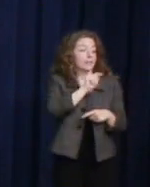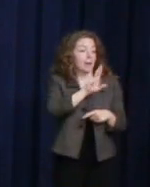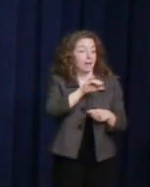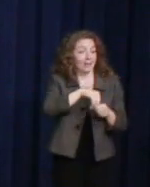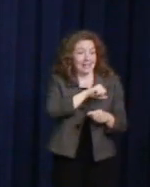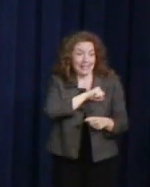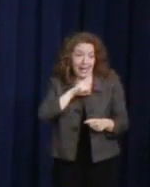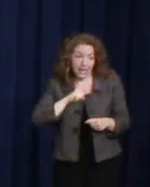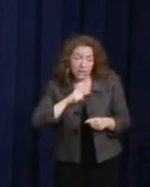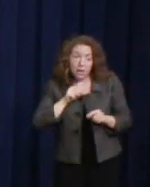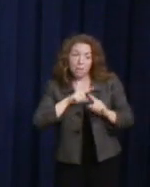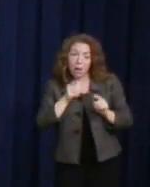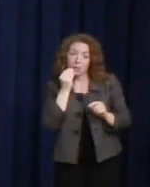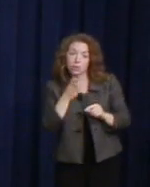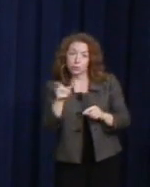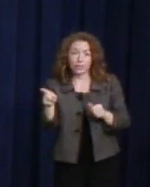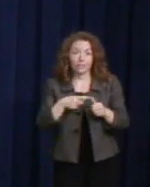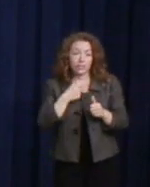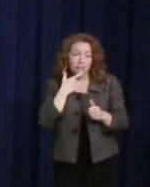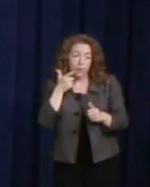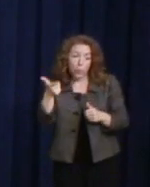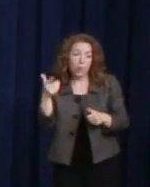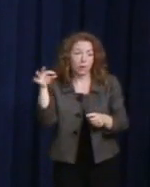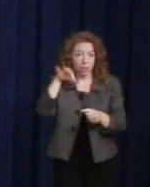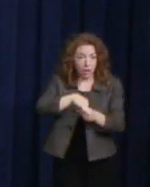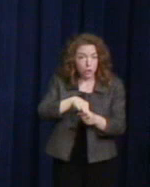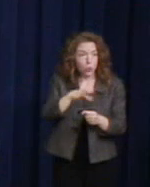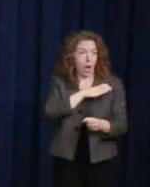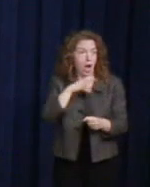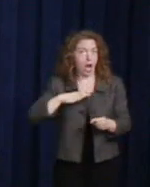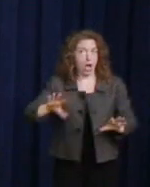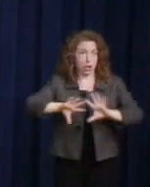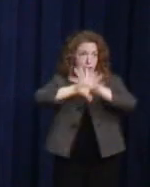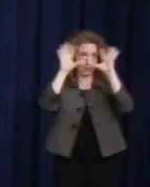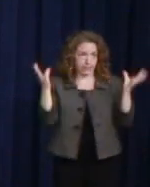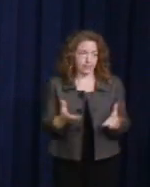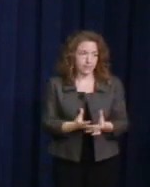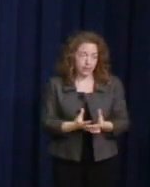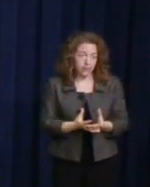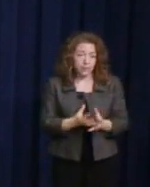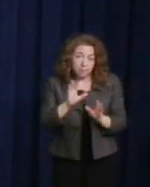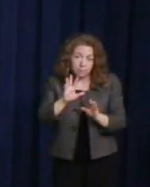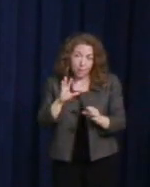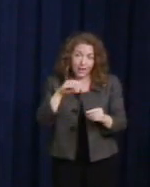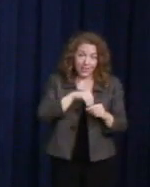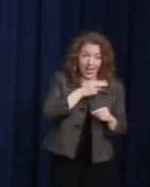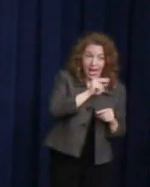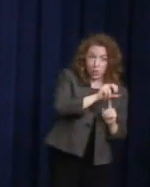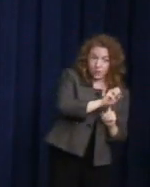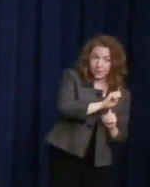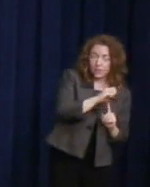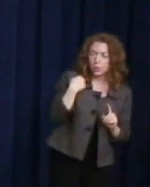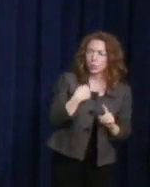she was the first lesbian elected to Congress. And we in the House, have great -- we are very proprietary about her.